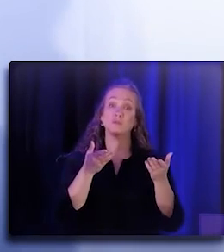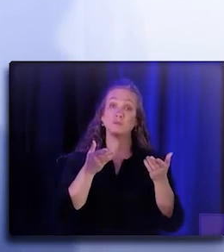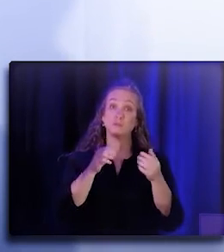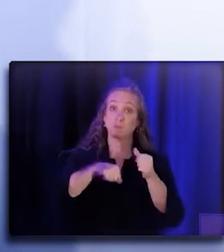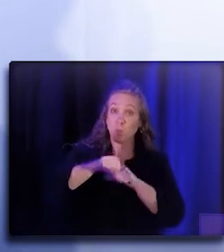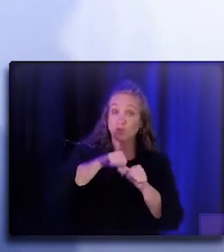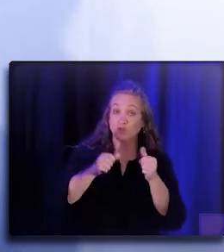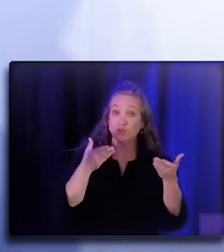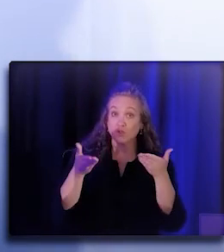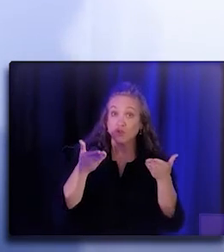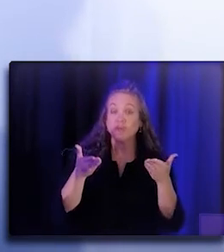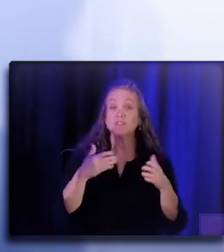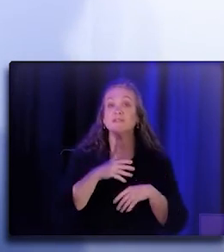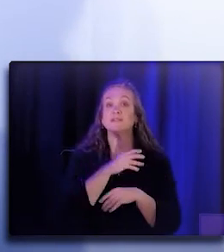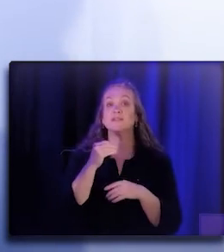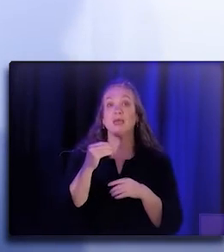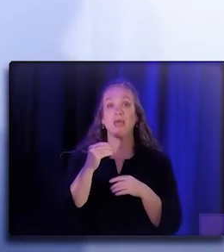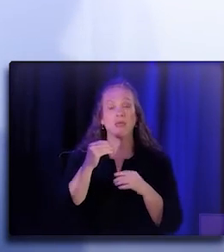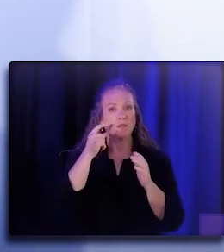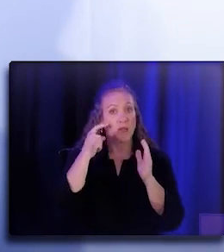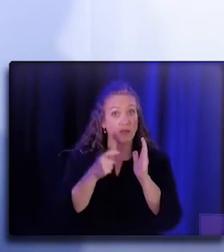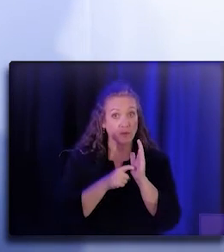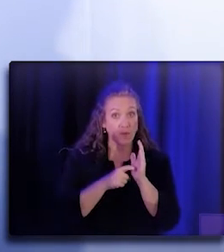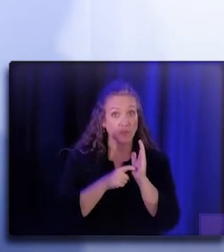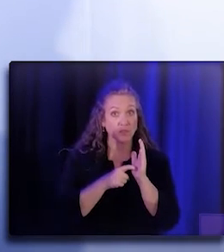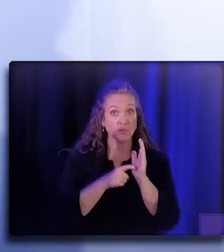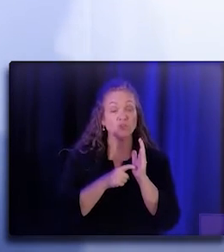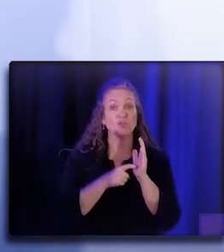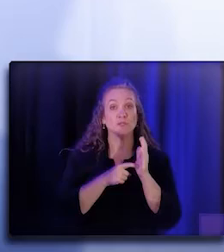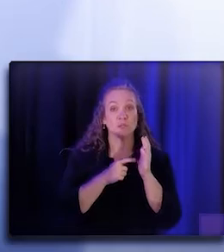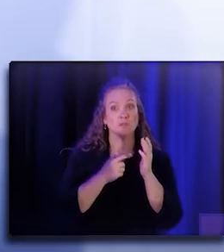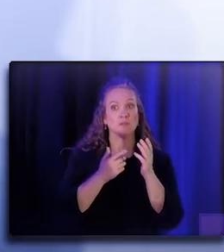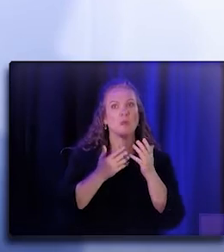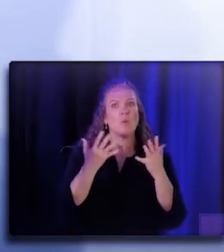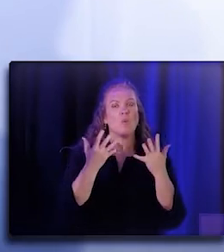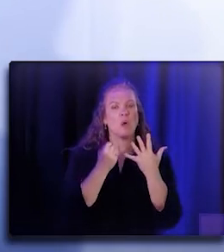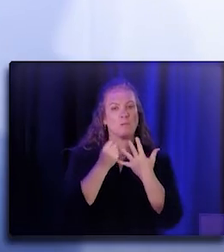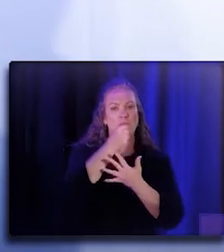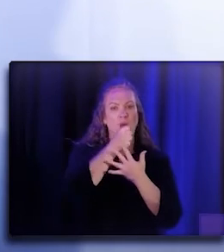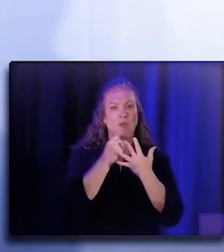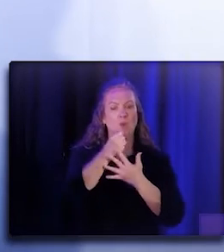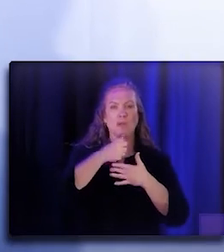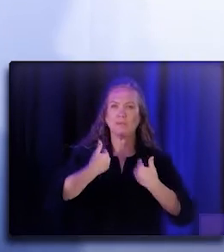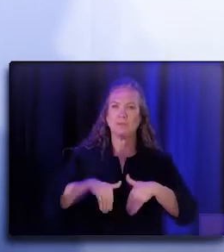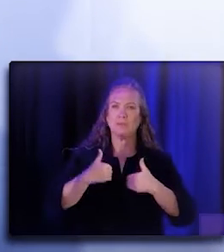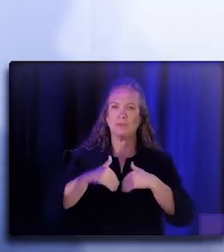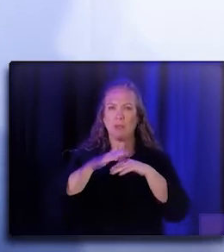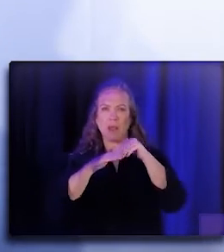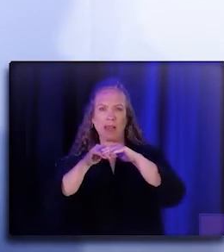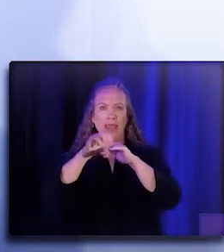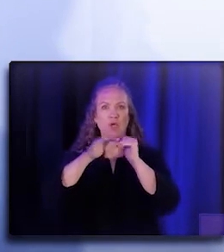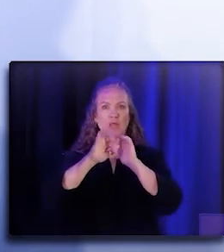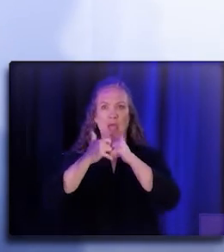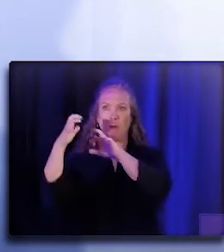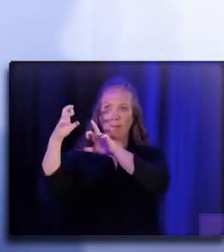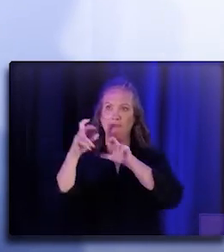and acknowledging the competing priorities of reentry. And, you know, having walked those yards,